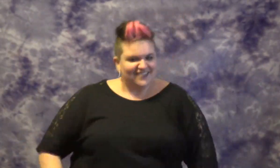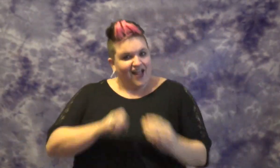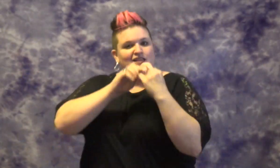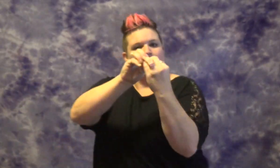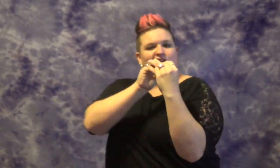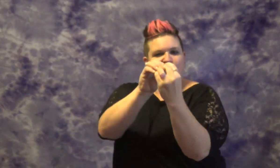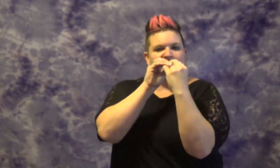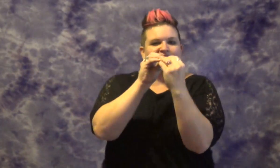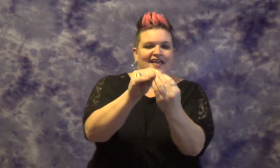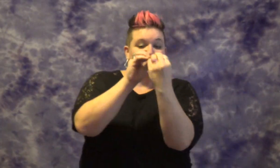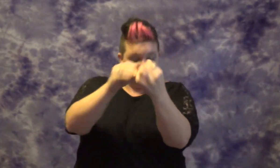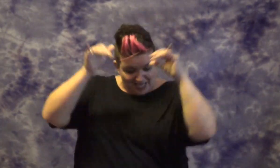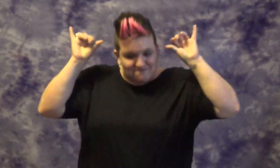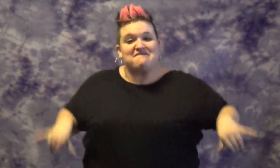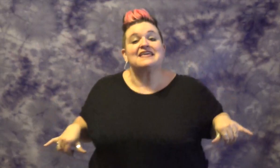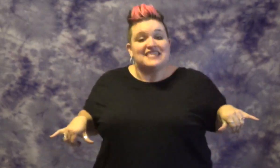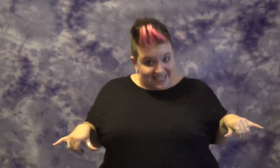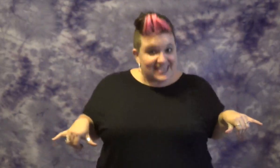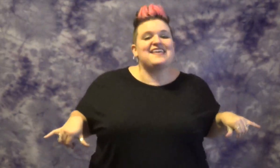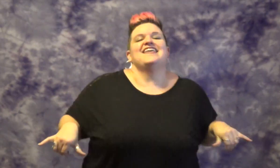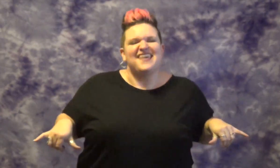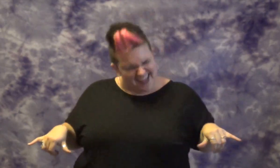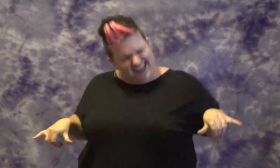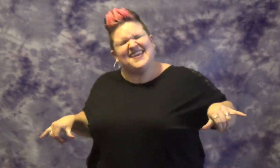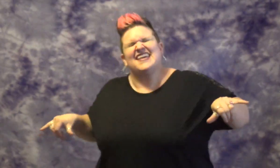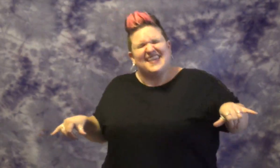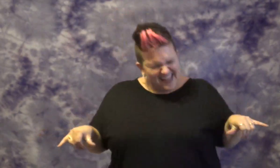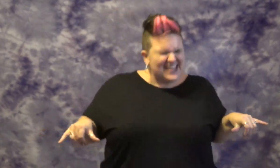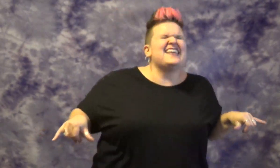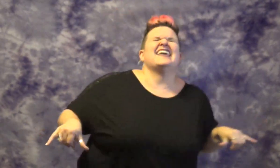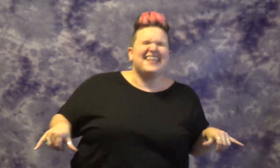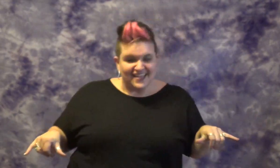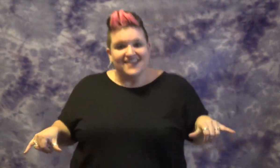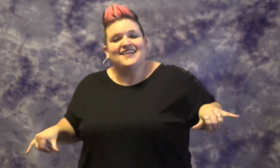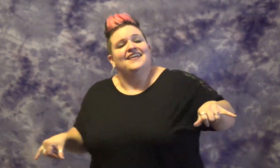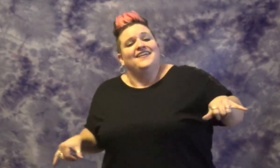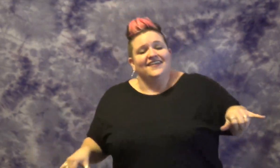ARGUE BACK AND FORTH(FIGHT) STILL LEFT